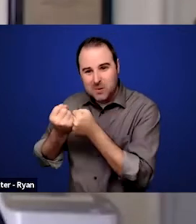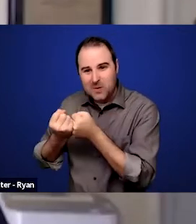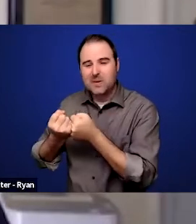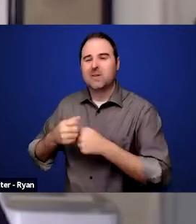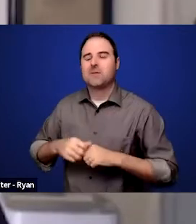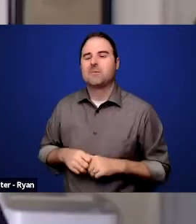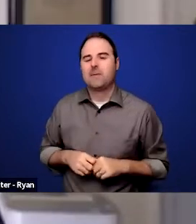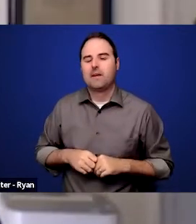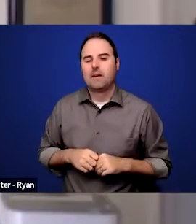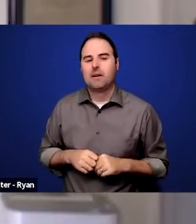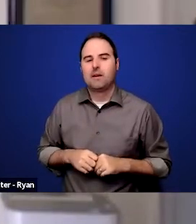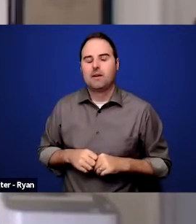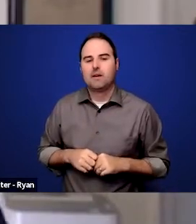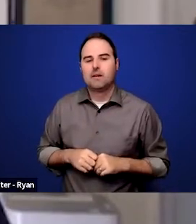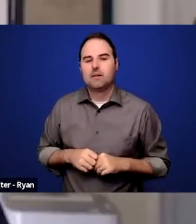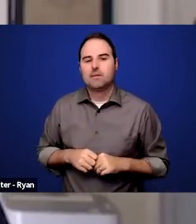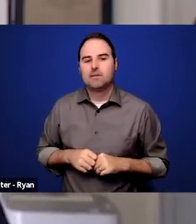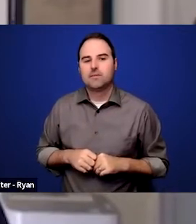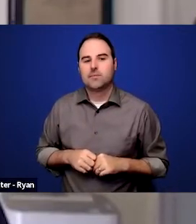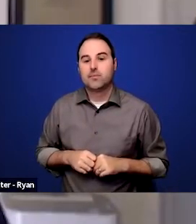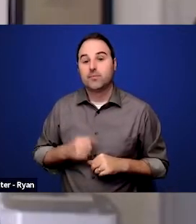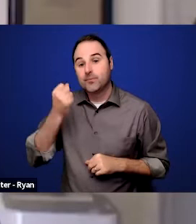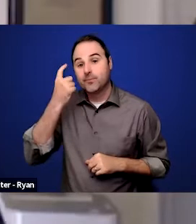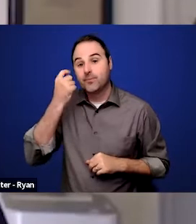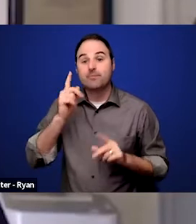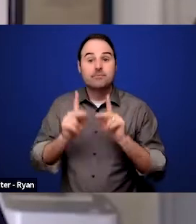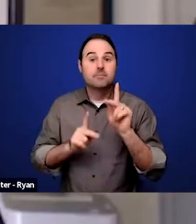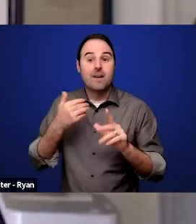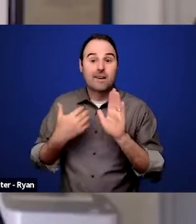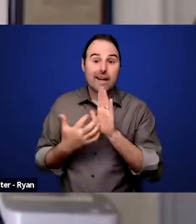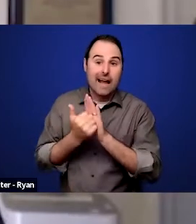people with cancer, people with multiple sclerosis,